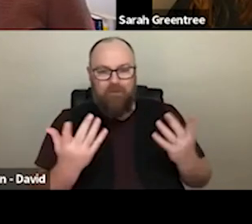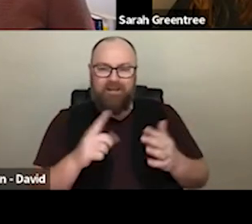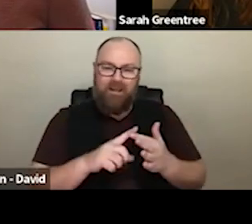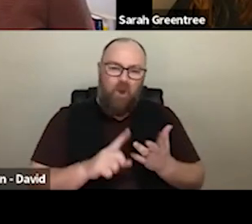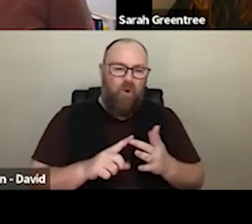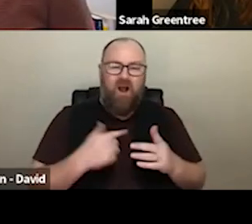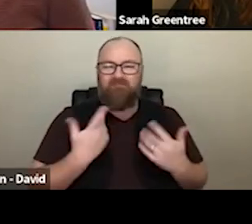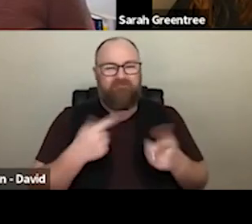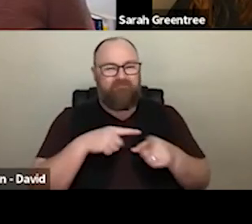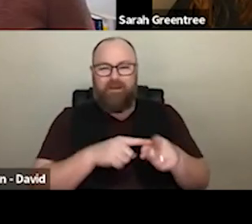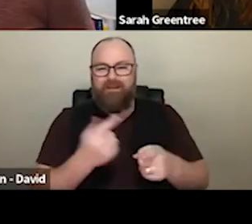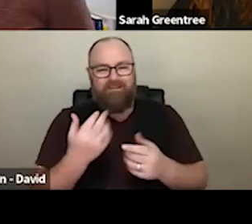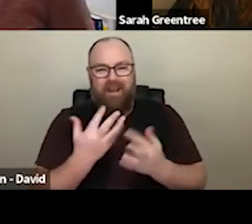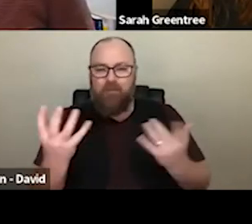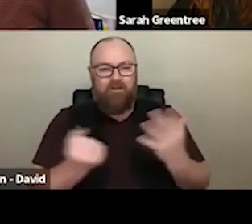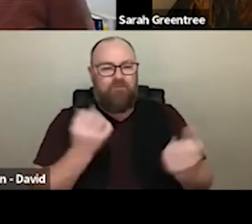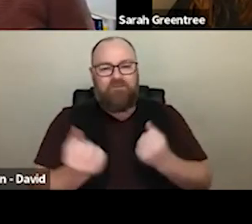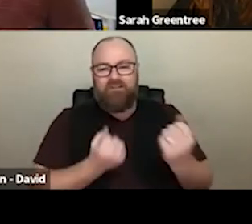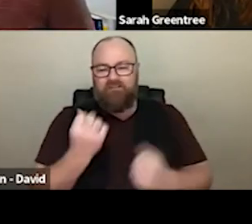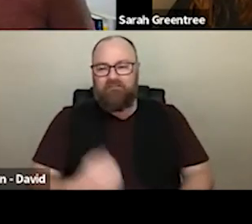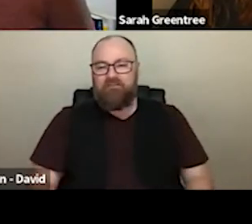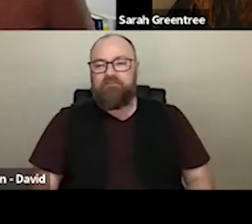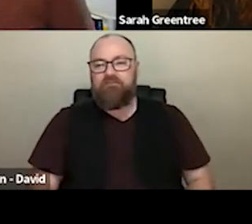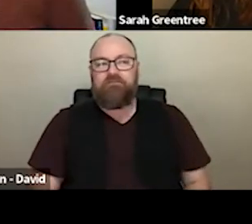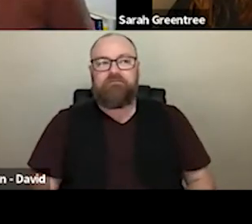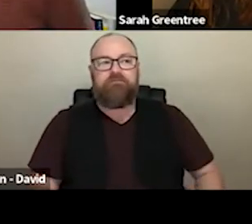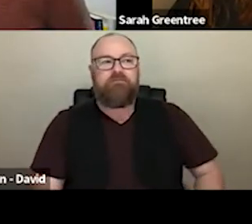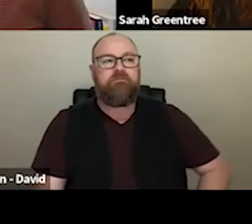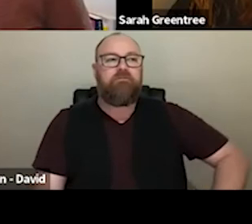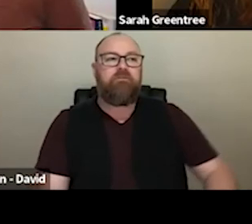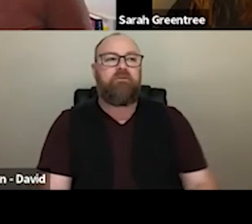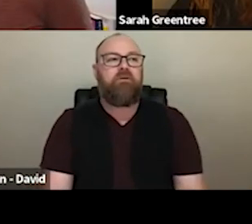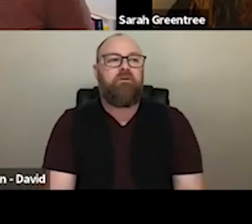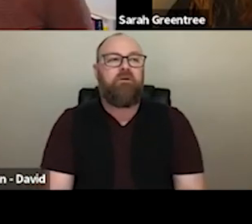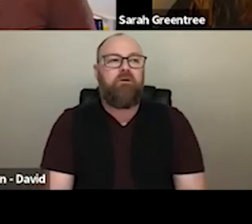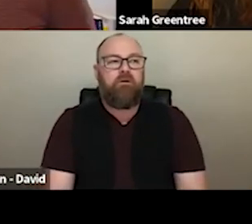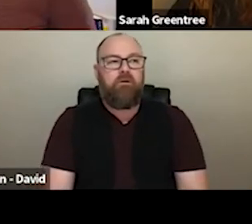we receive for the oi process, pillar. proportion because it will depend on the number of applications that we receive. For the